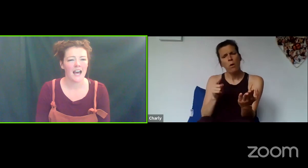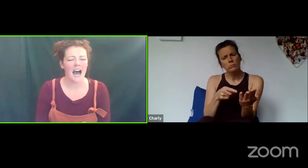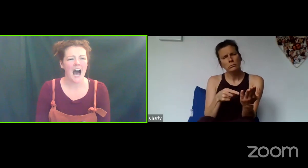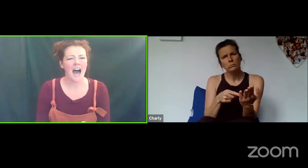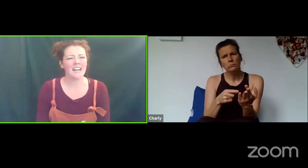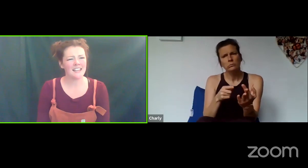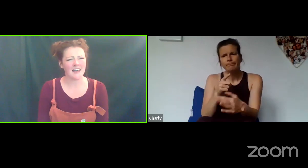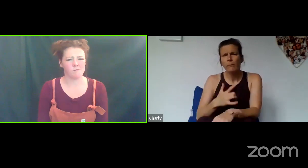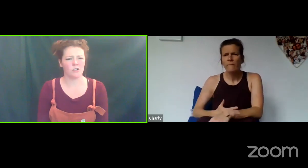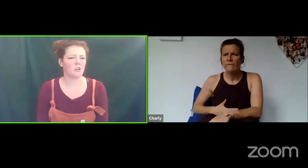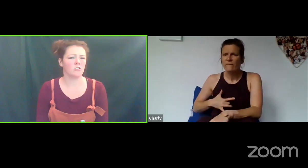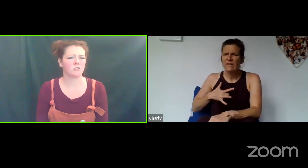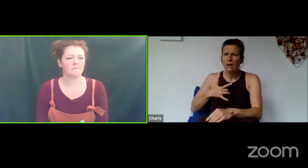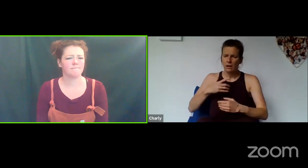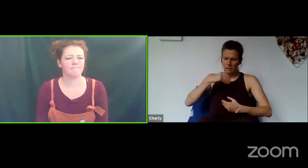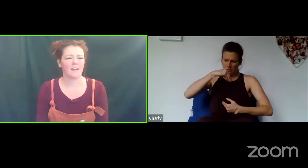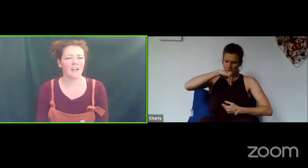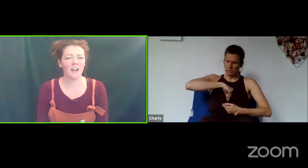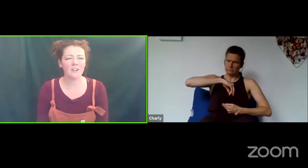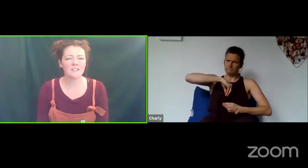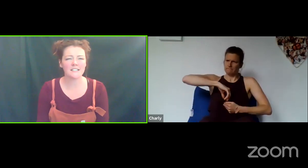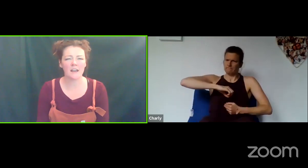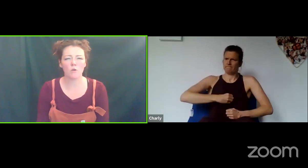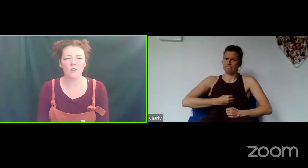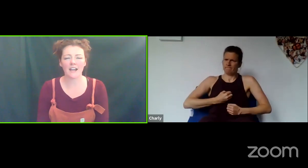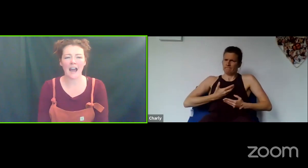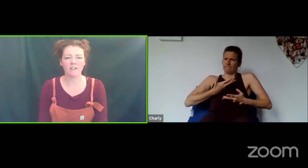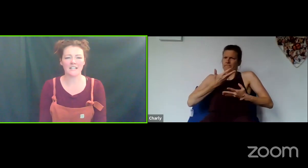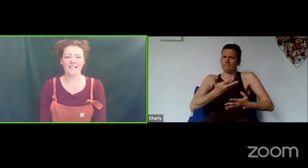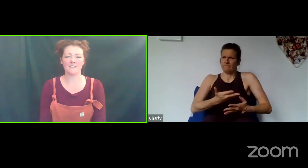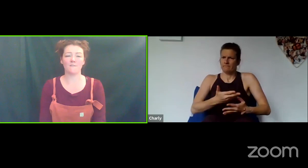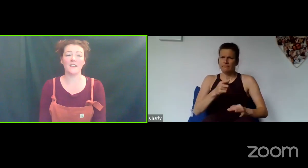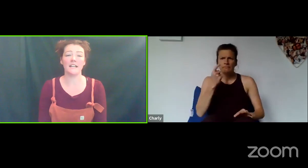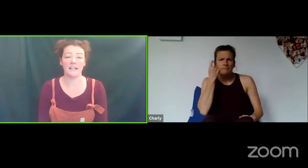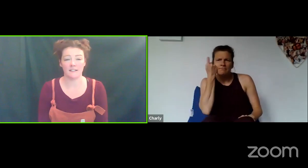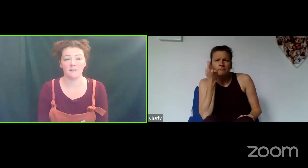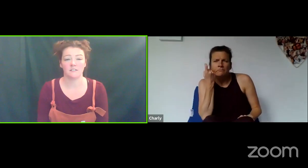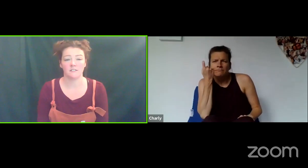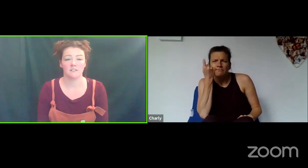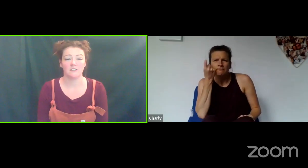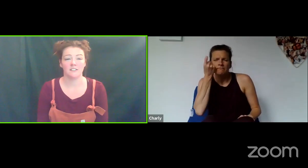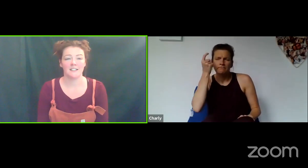And in that monologue, I'd like you to say what that character is feeling.